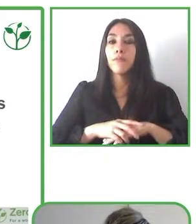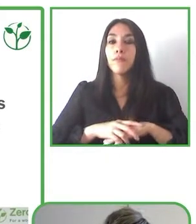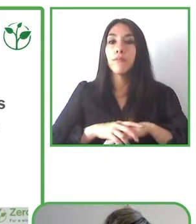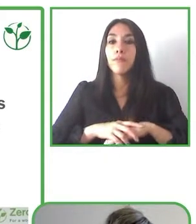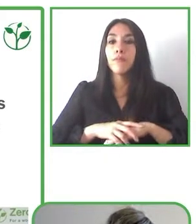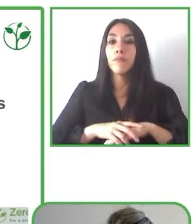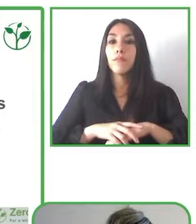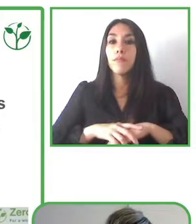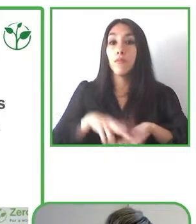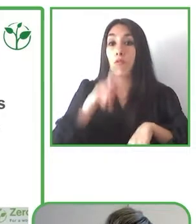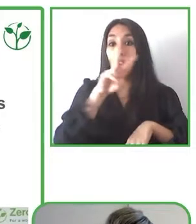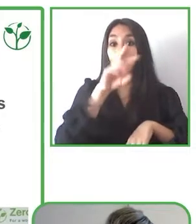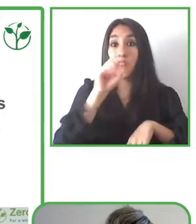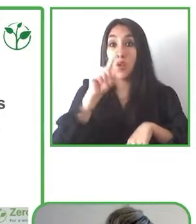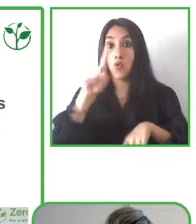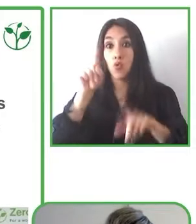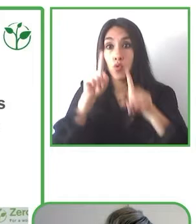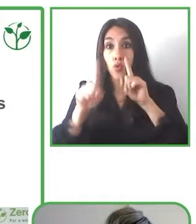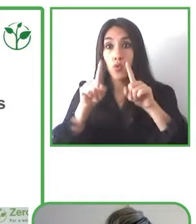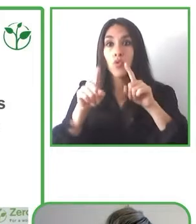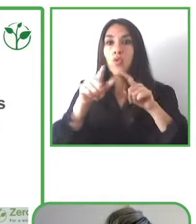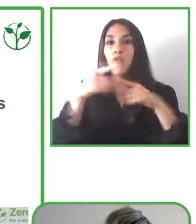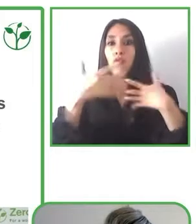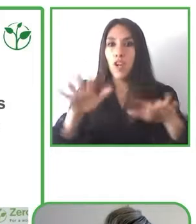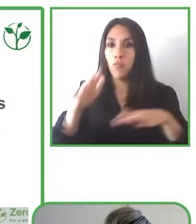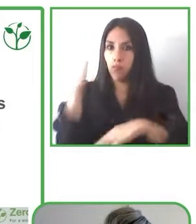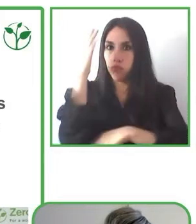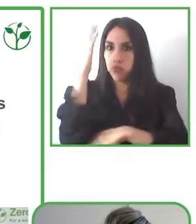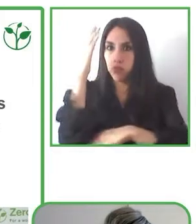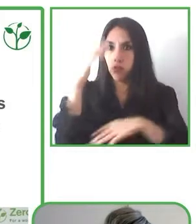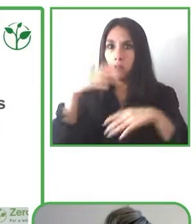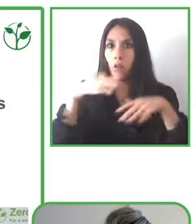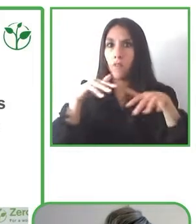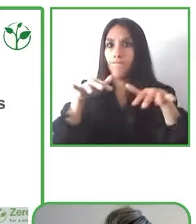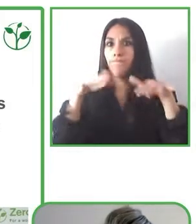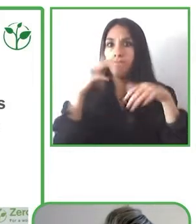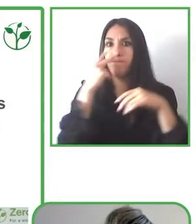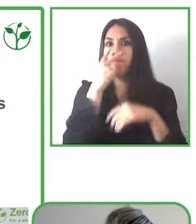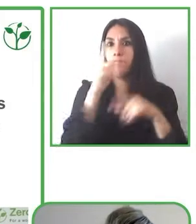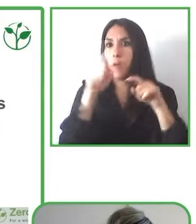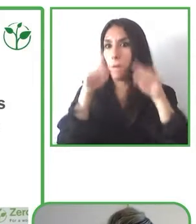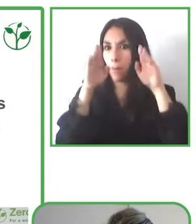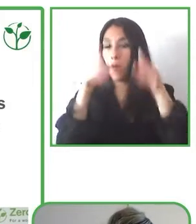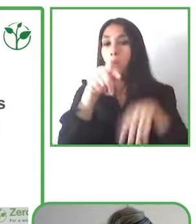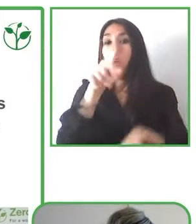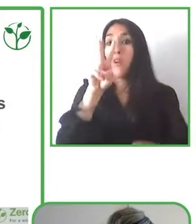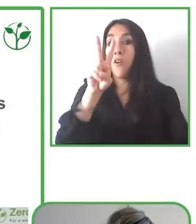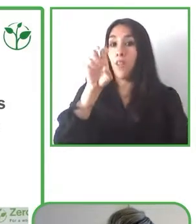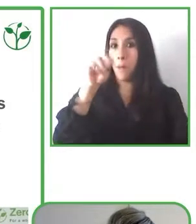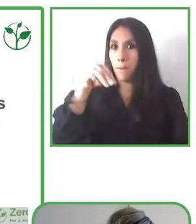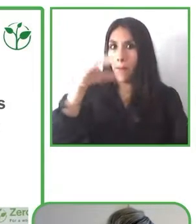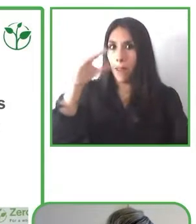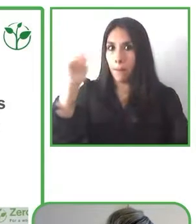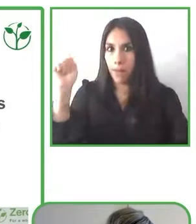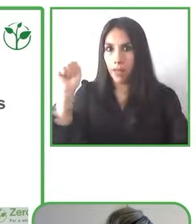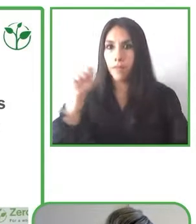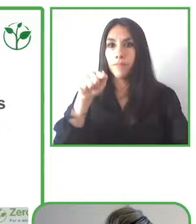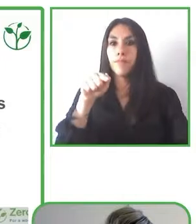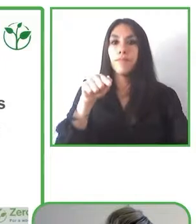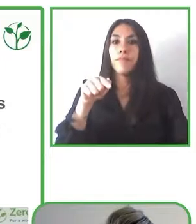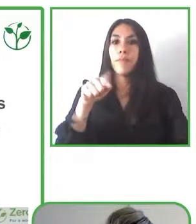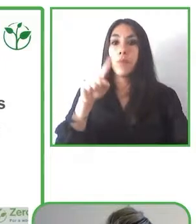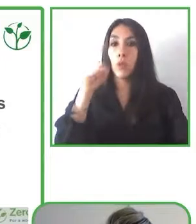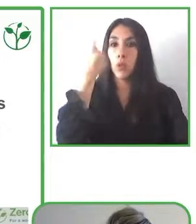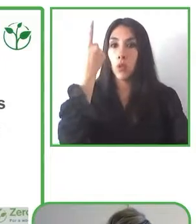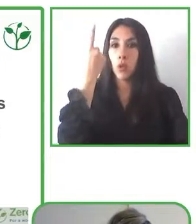In 2021 the UN recognized VEM CA as one of the best or top 400 best practices